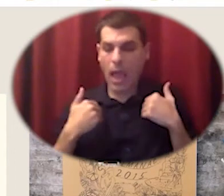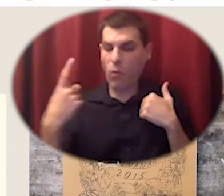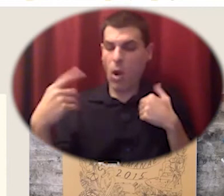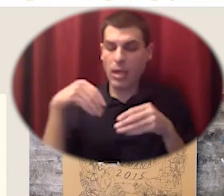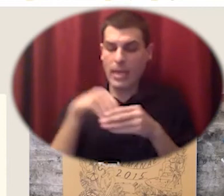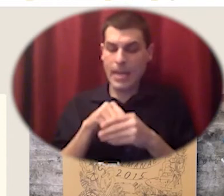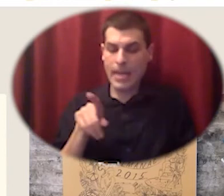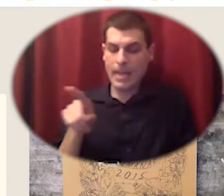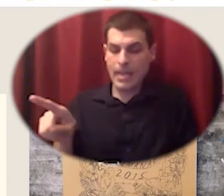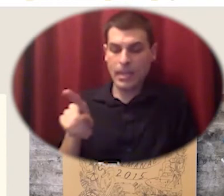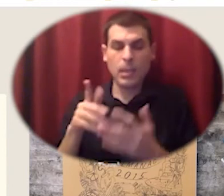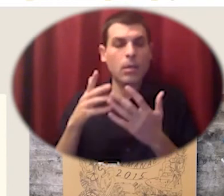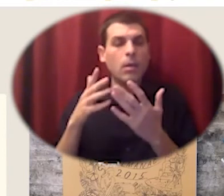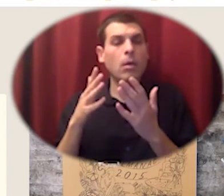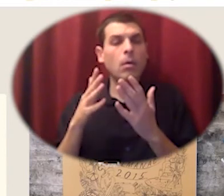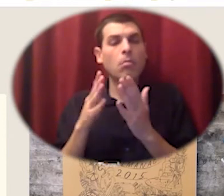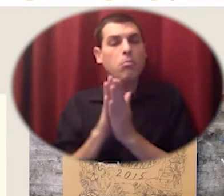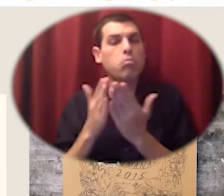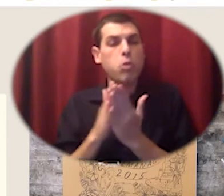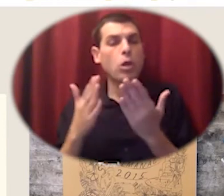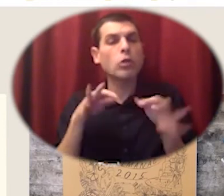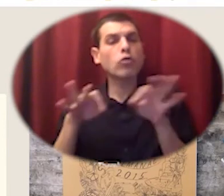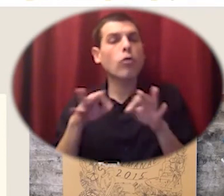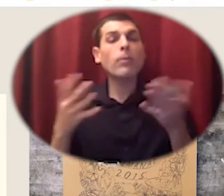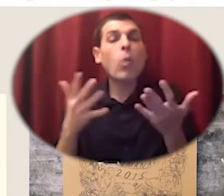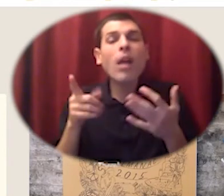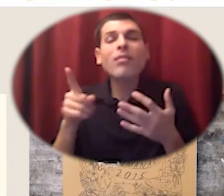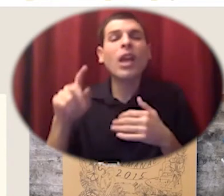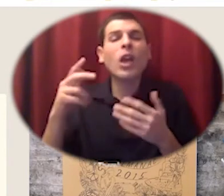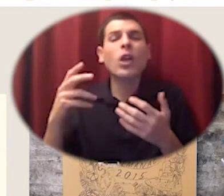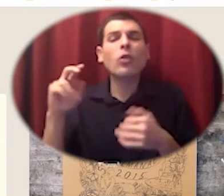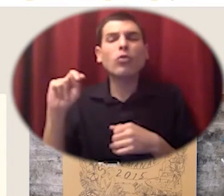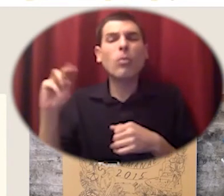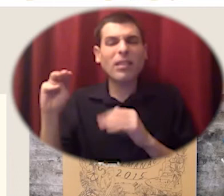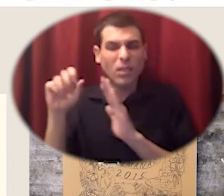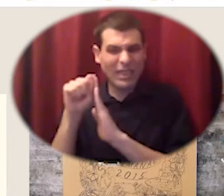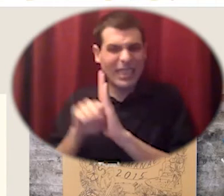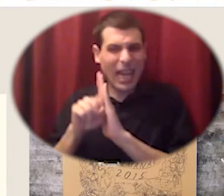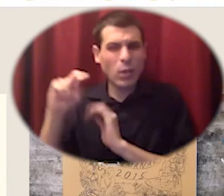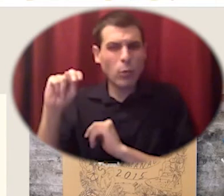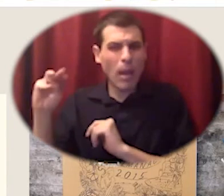irrigation ditches in new mexico but also around the world uh that use irrigation ditches um